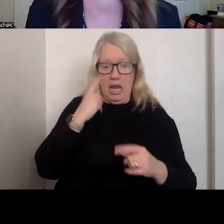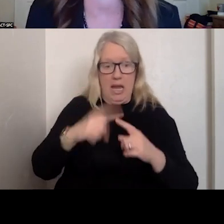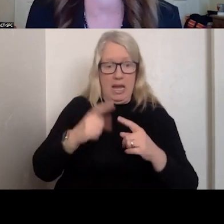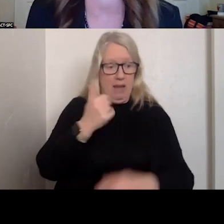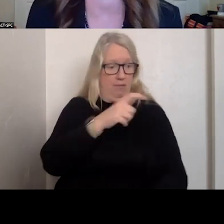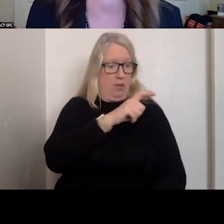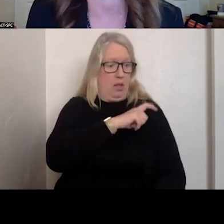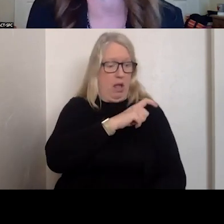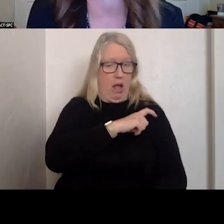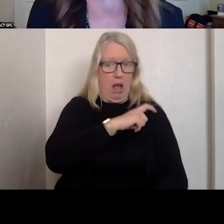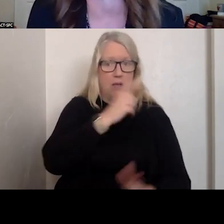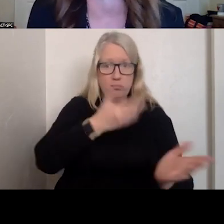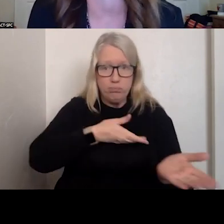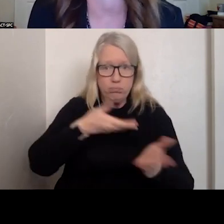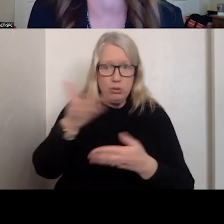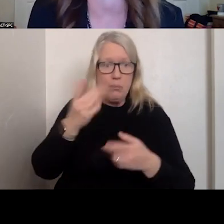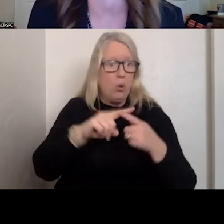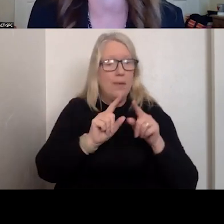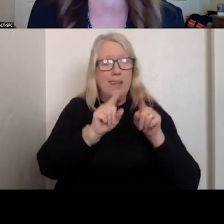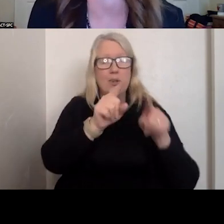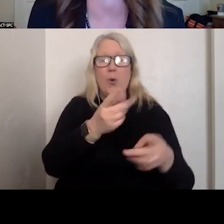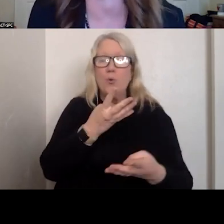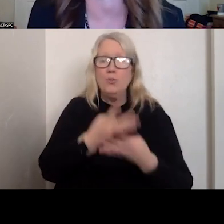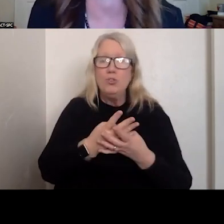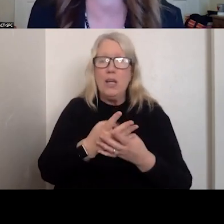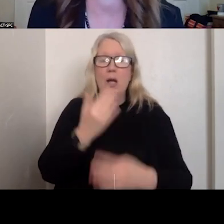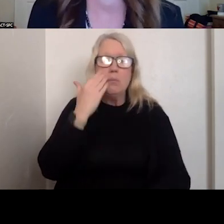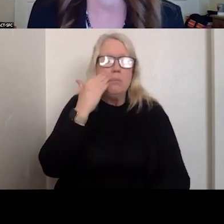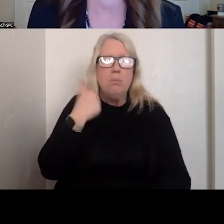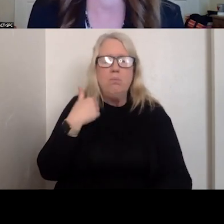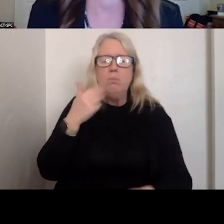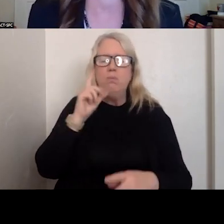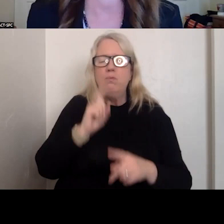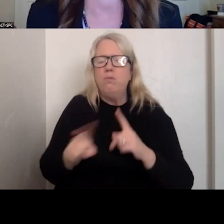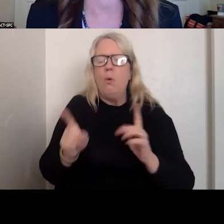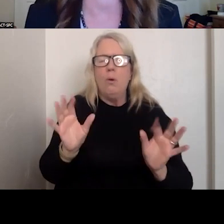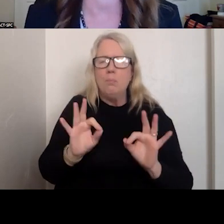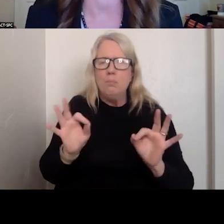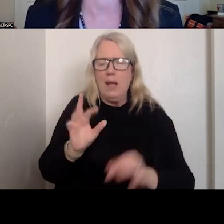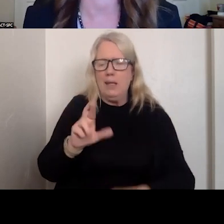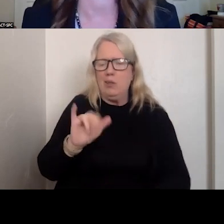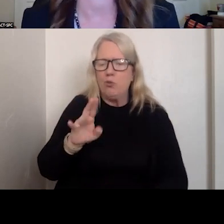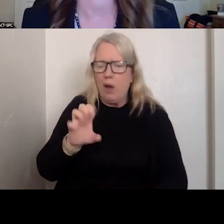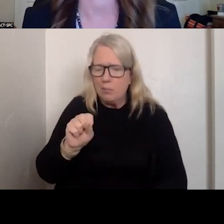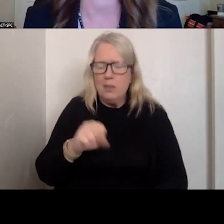THEY CAN GO TO JAIL FOR PETTY CRIMES AND THAT CAUSES